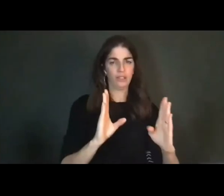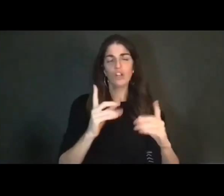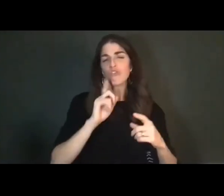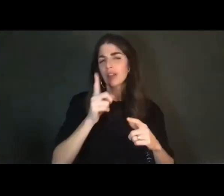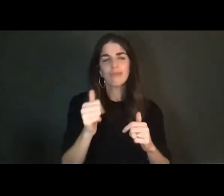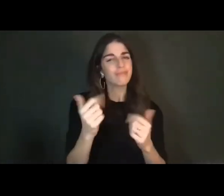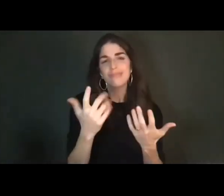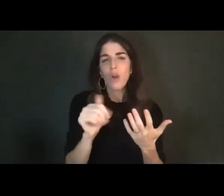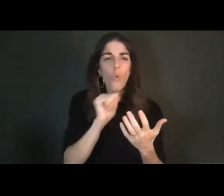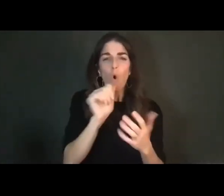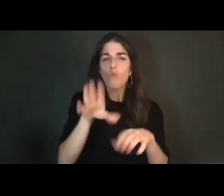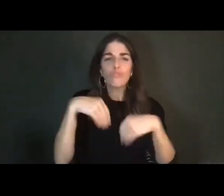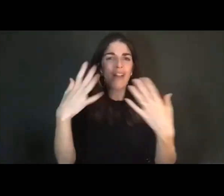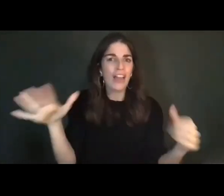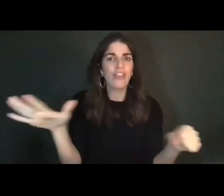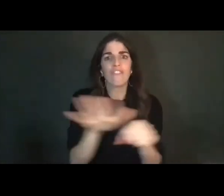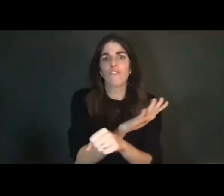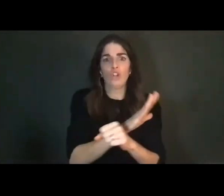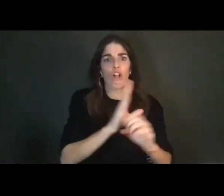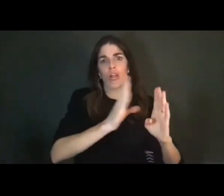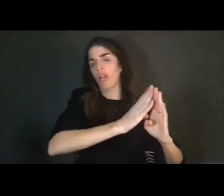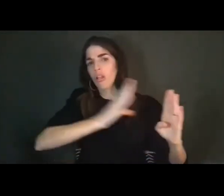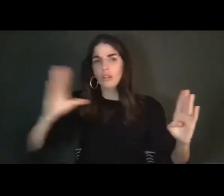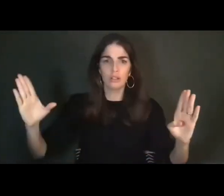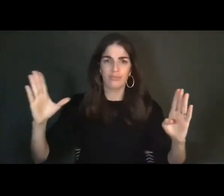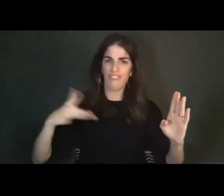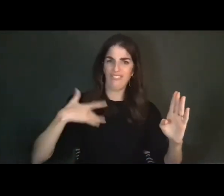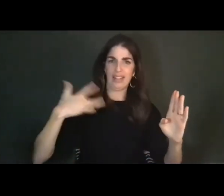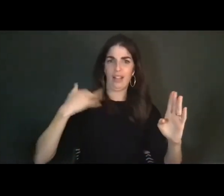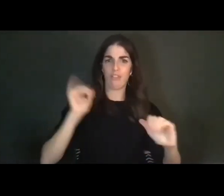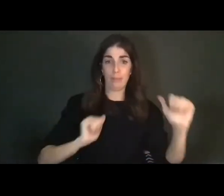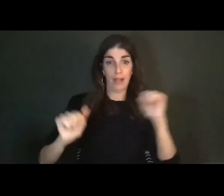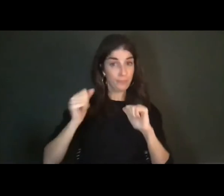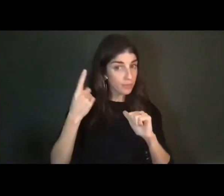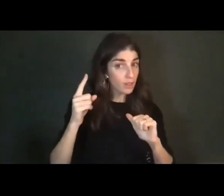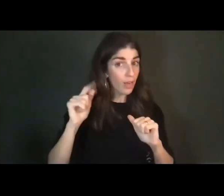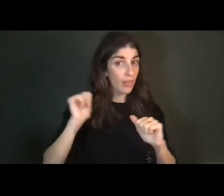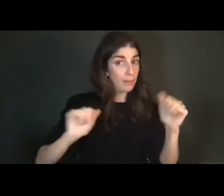arc of either scene or of the play as a whole, which is a 90-minute play all together.